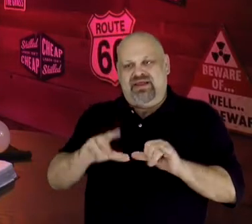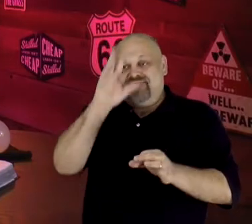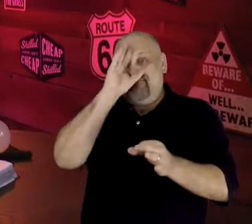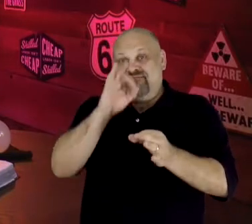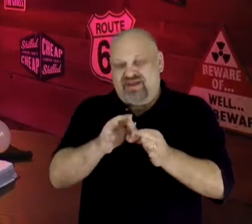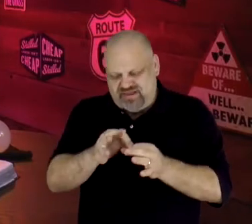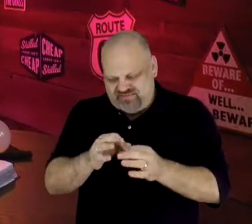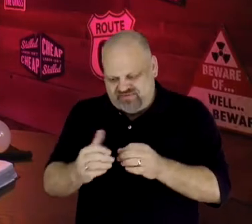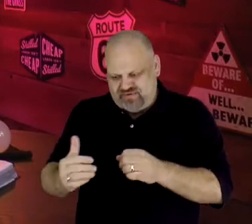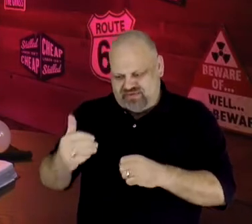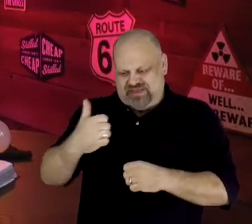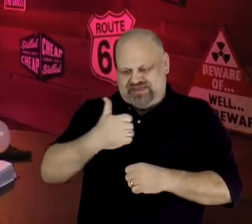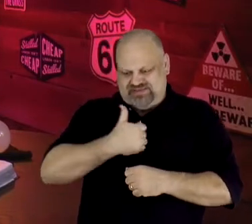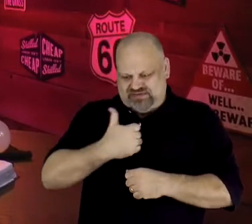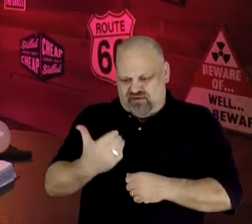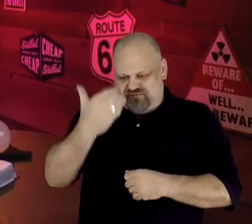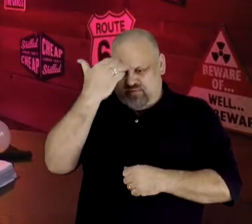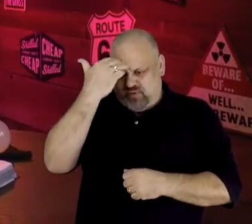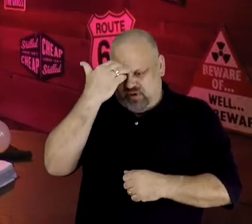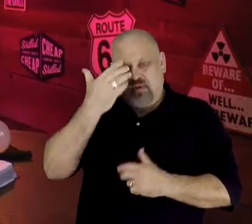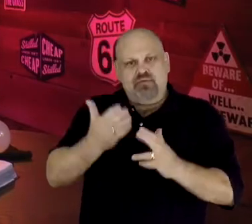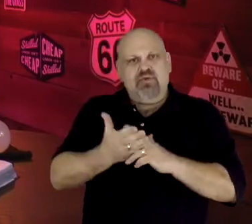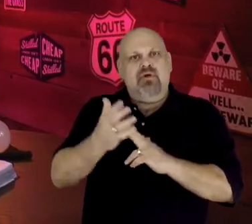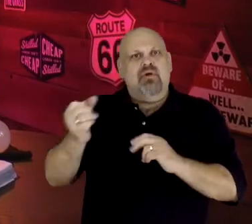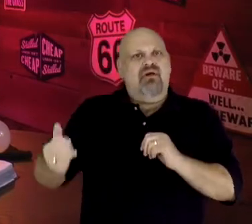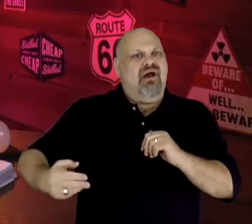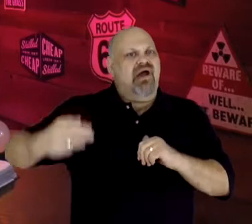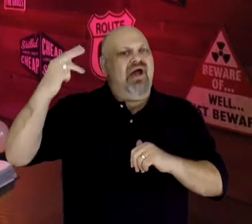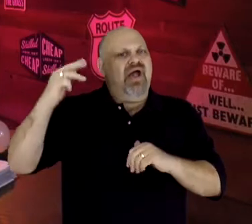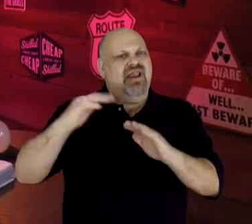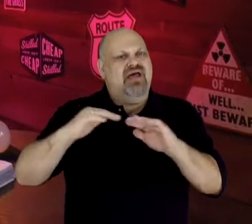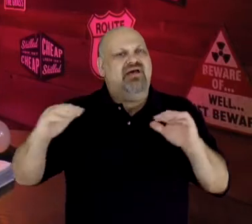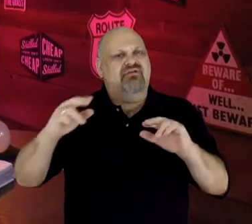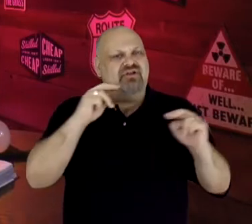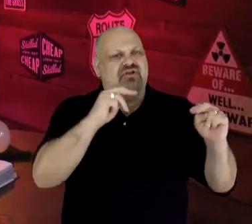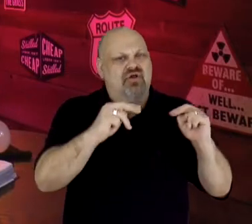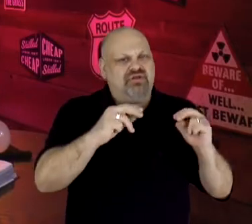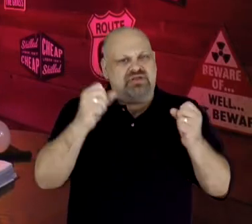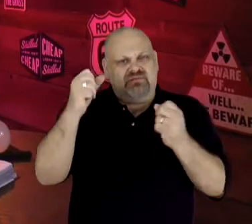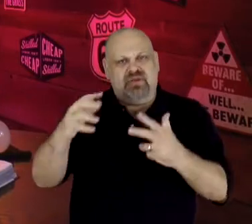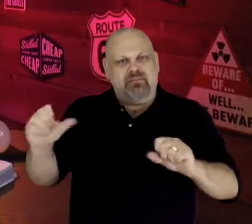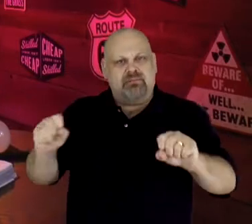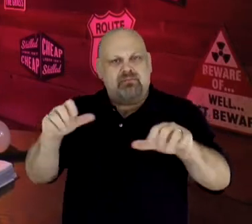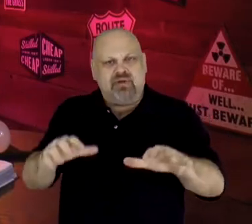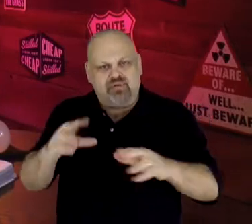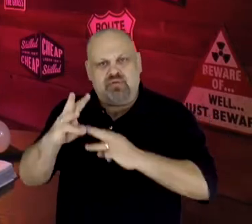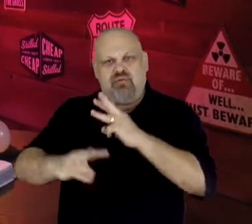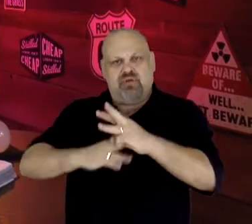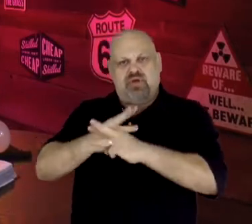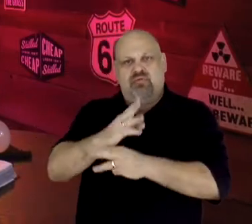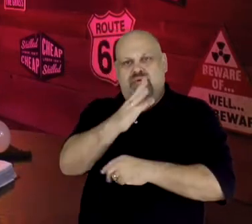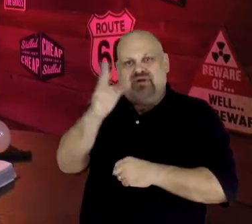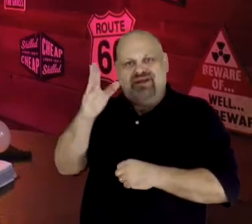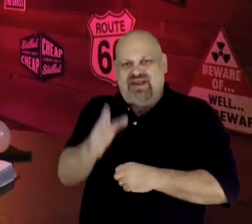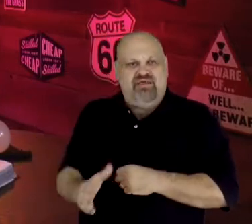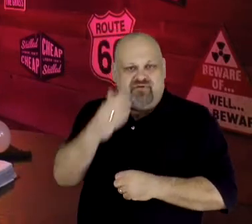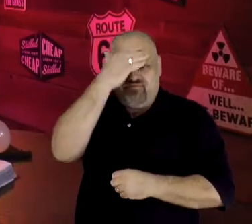through high-level negotiations, and a string of miracles that the world would never forget.